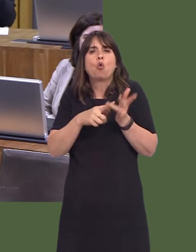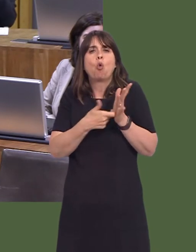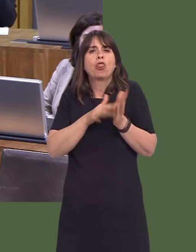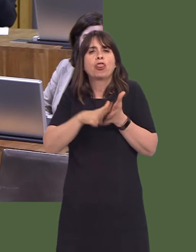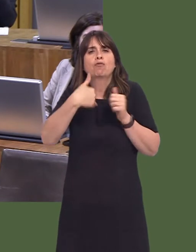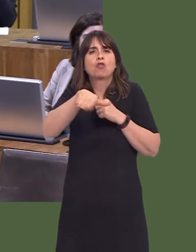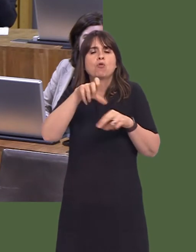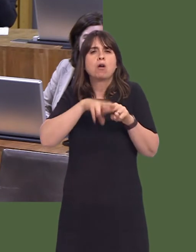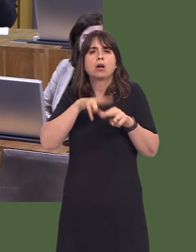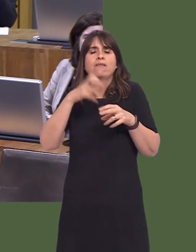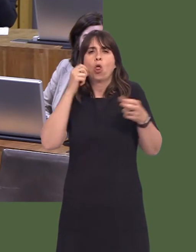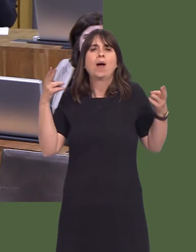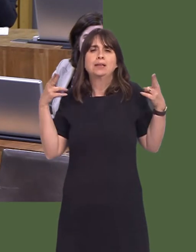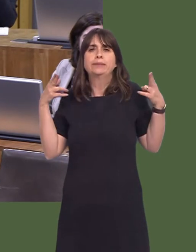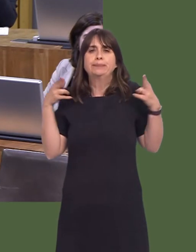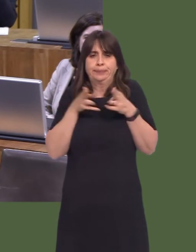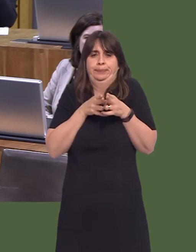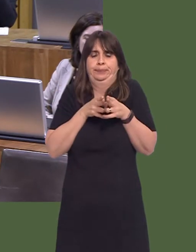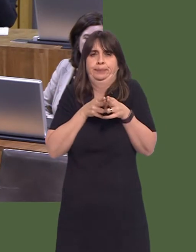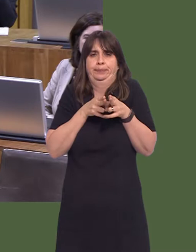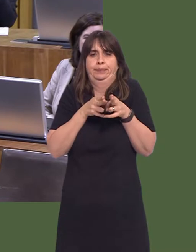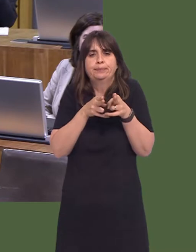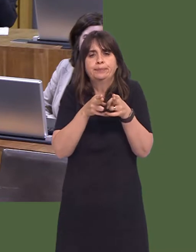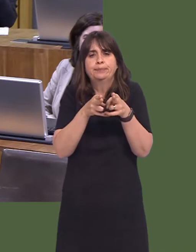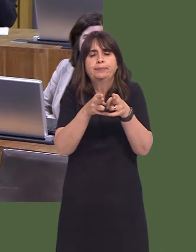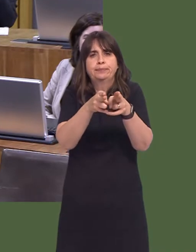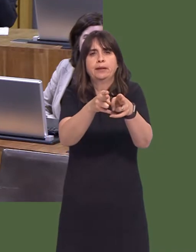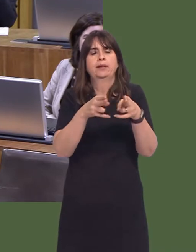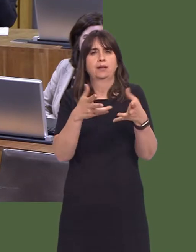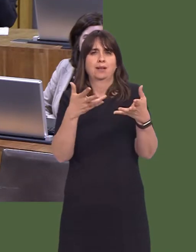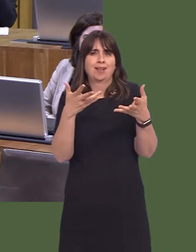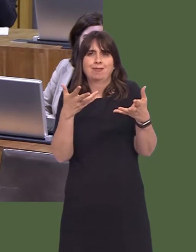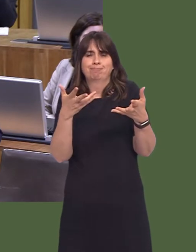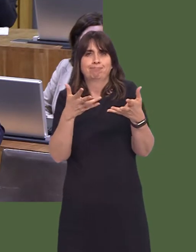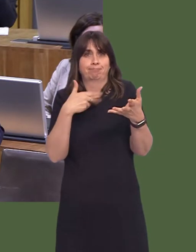into Cardiff. The answer to that is multifaceted, to me. It means making sure there are more